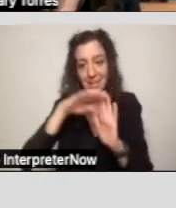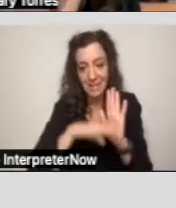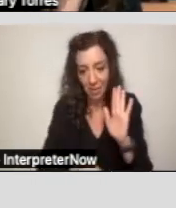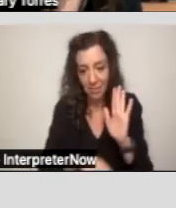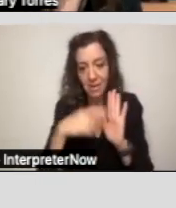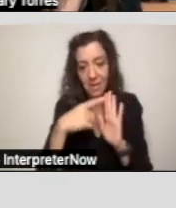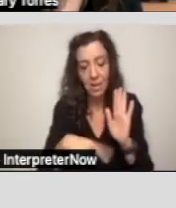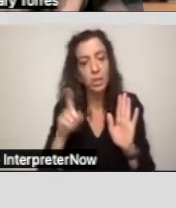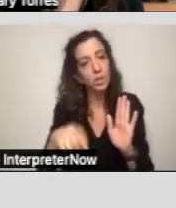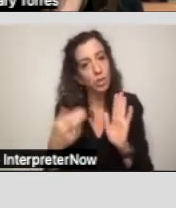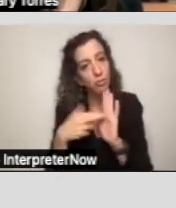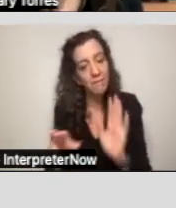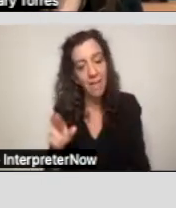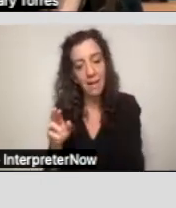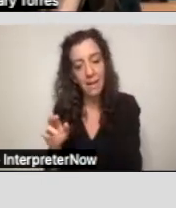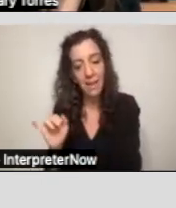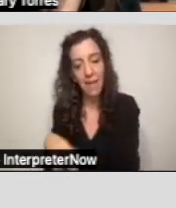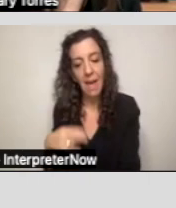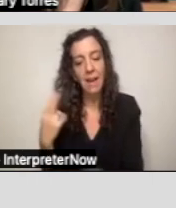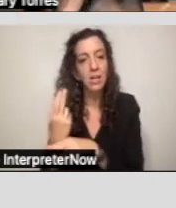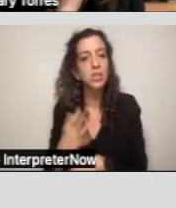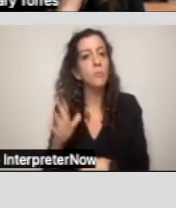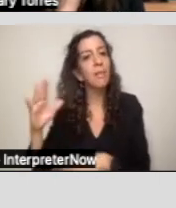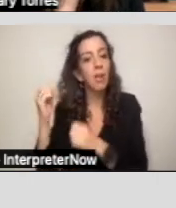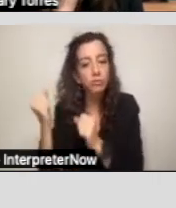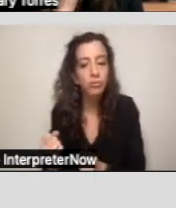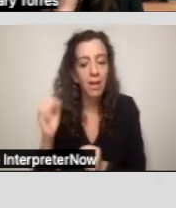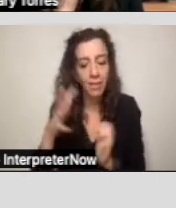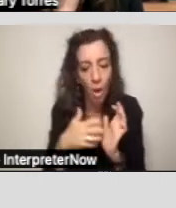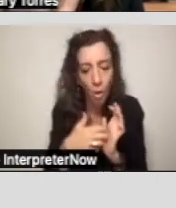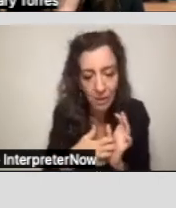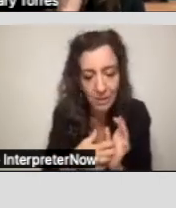reflect the consumer's strengths and weaknesses, the consumer's goals and what they want to